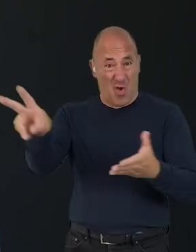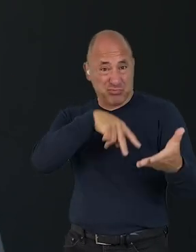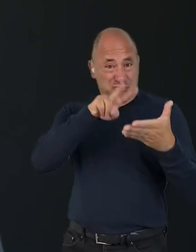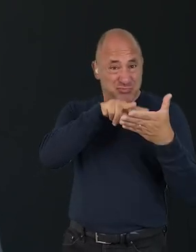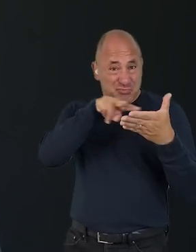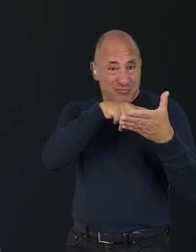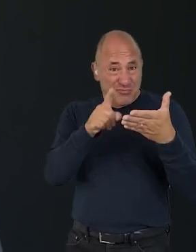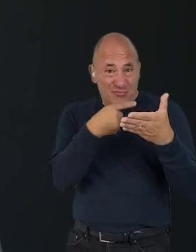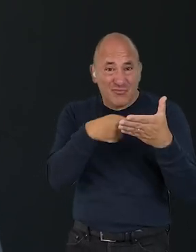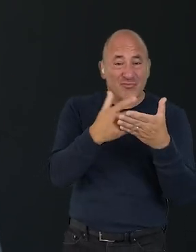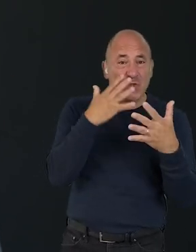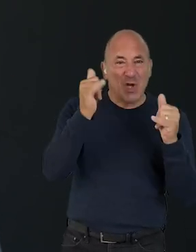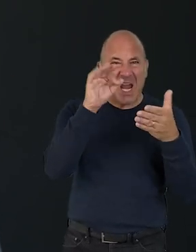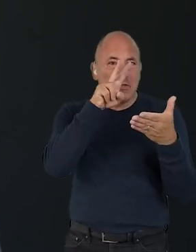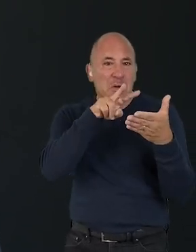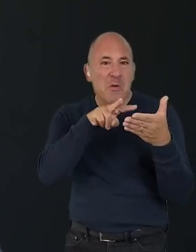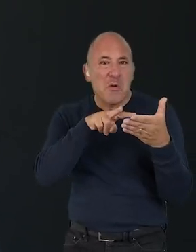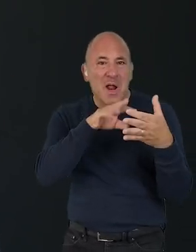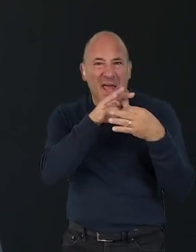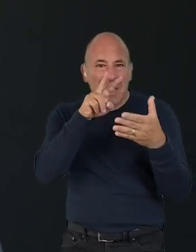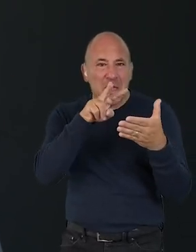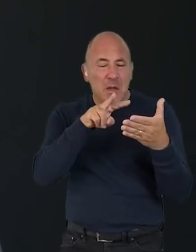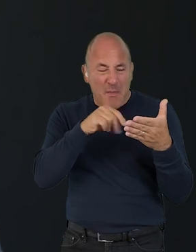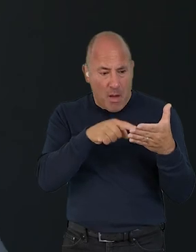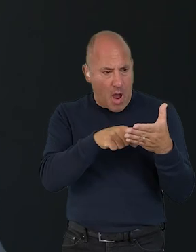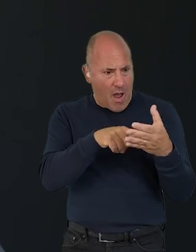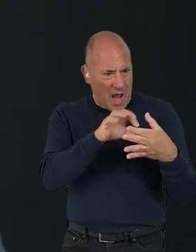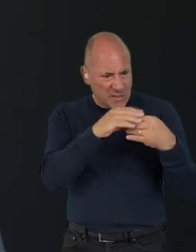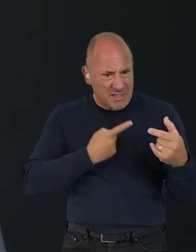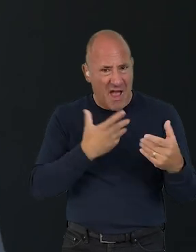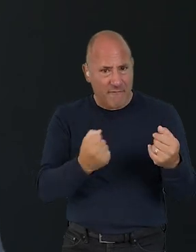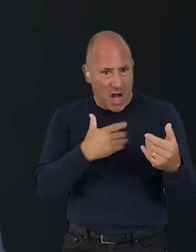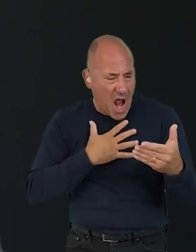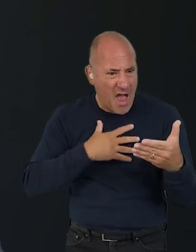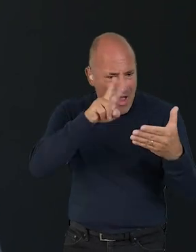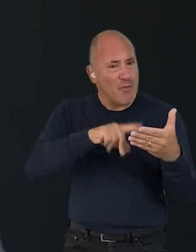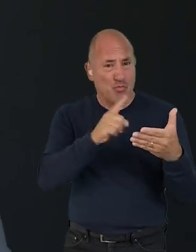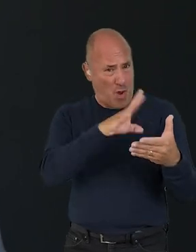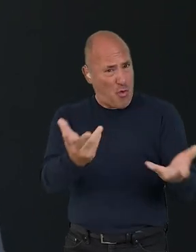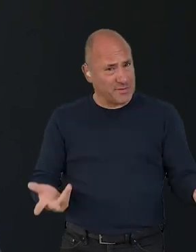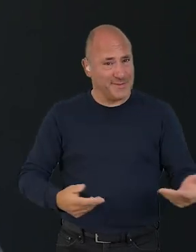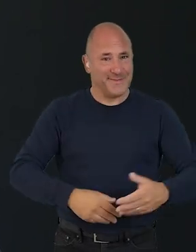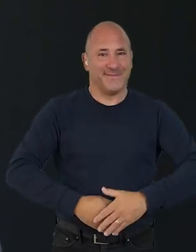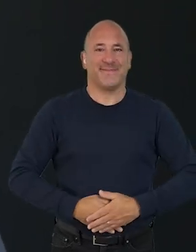through the Creative Climate Action Checklist linked in the description to see if anything inspires or feels relevant to you.